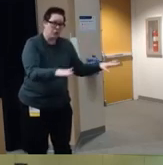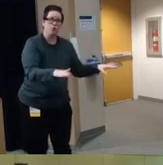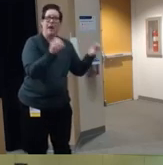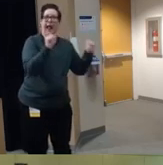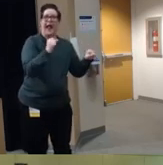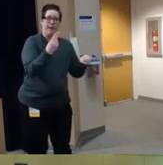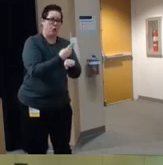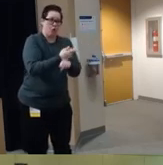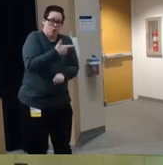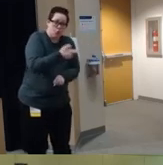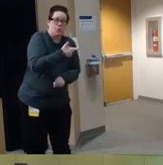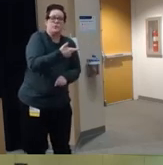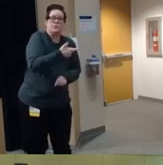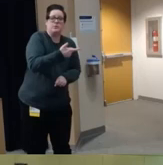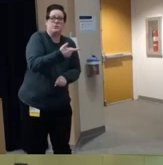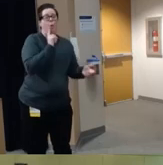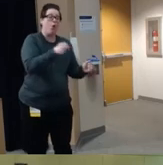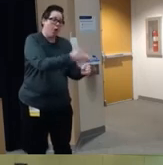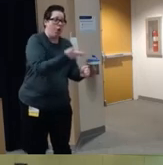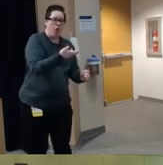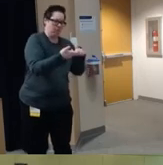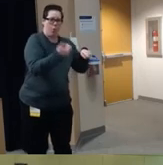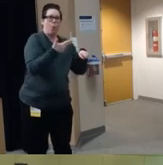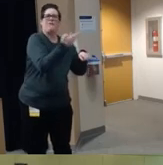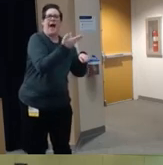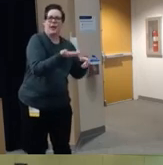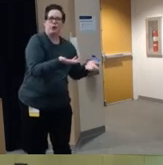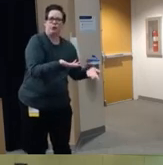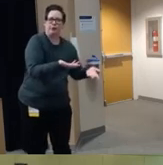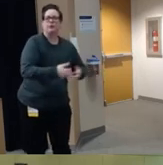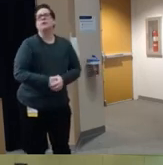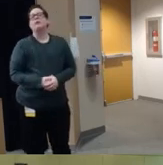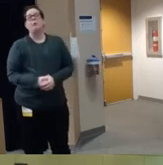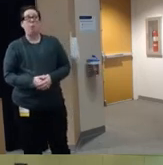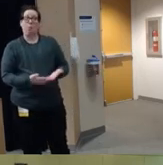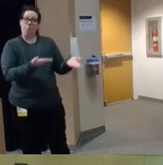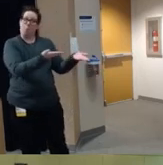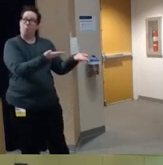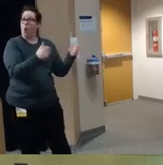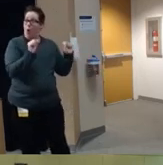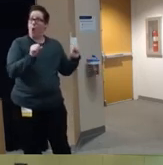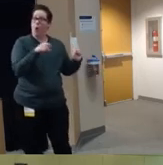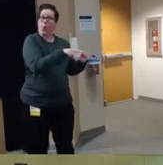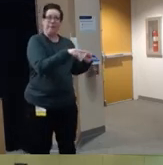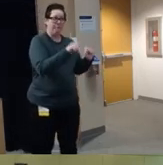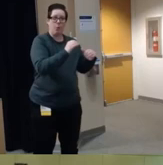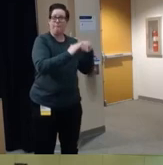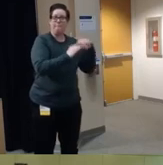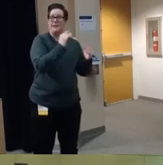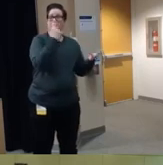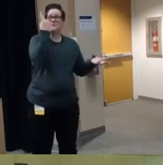to access and use Firearms um and that could be an area where you could um build some momentum behind